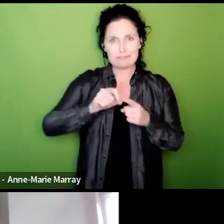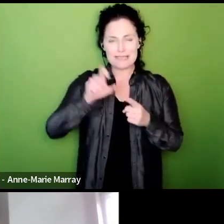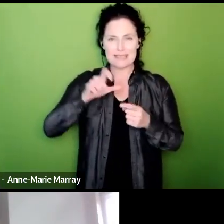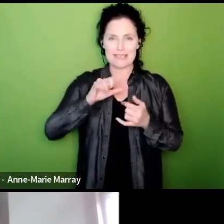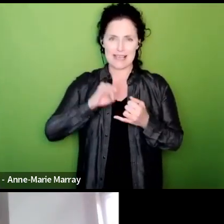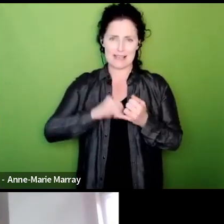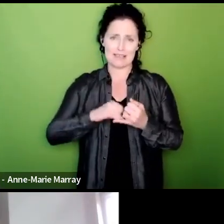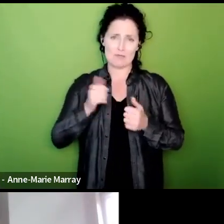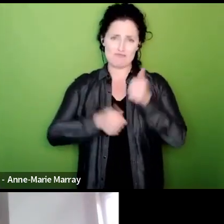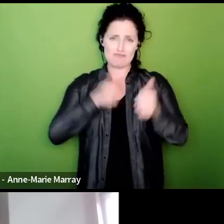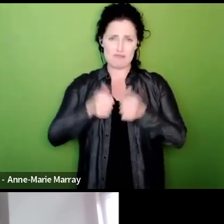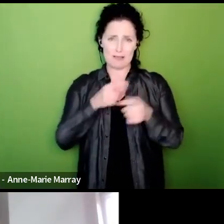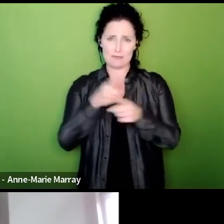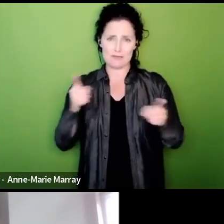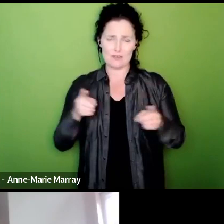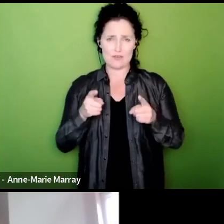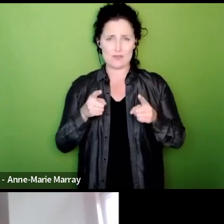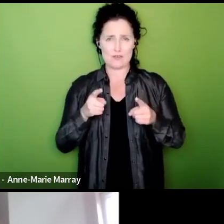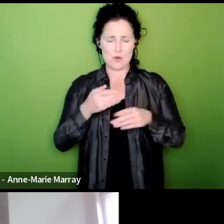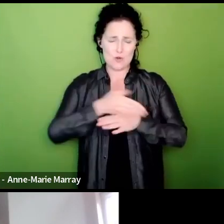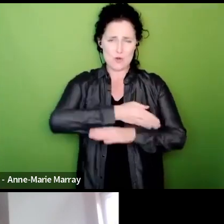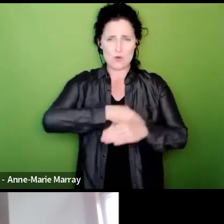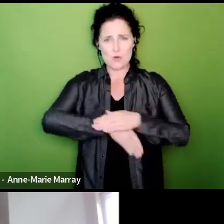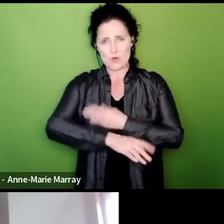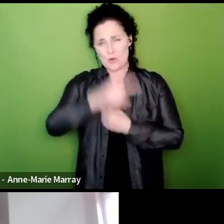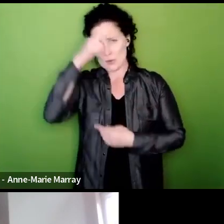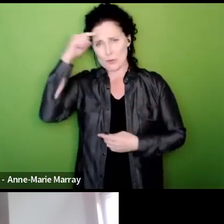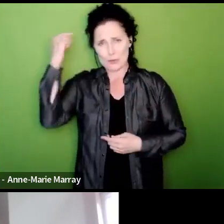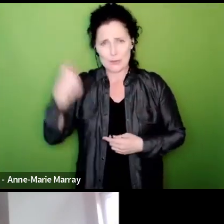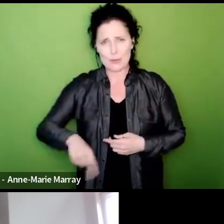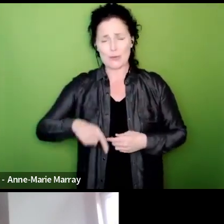hard-working comrades who have given so much time and effort for the betterment of everyone